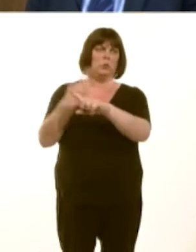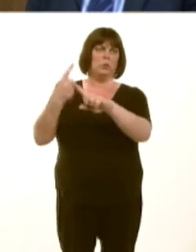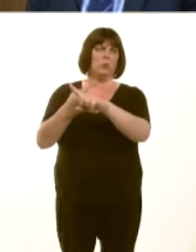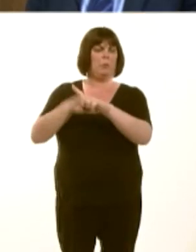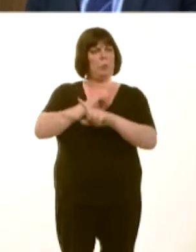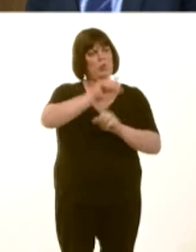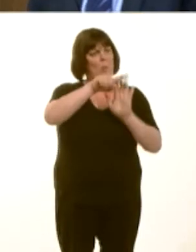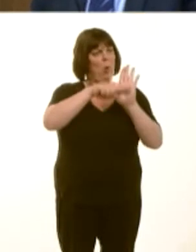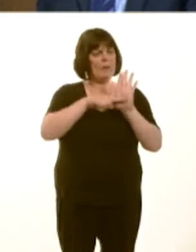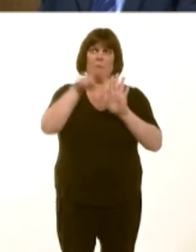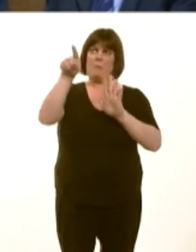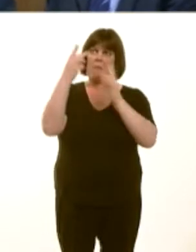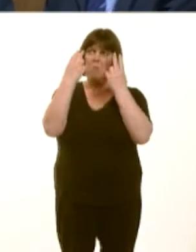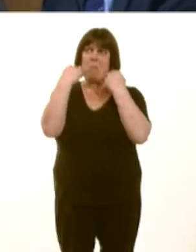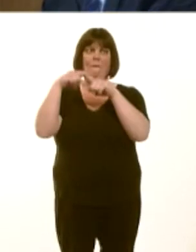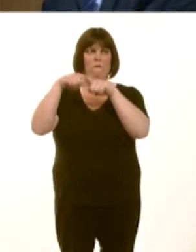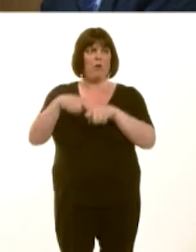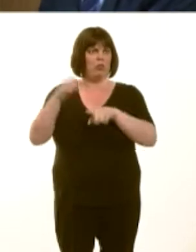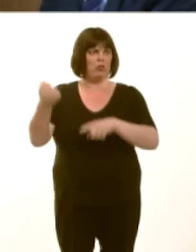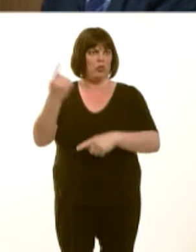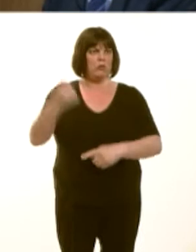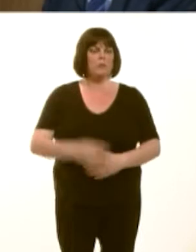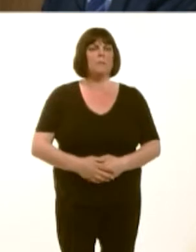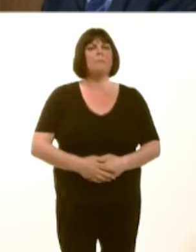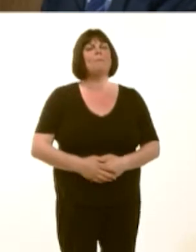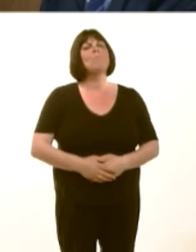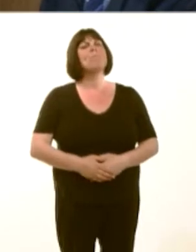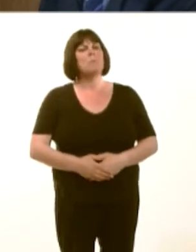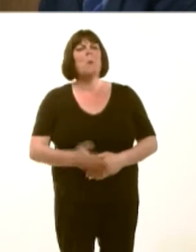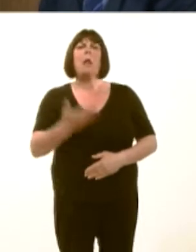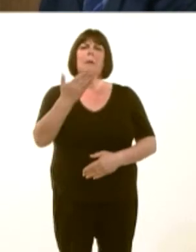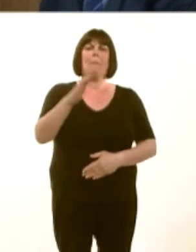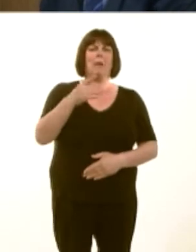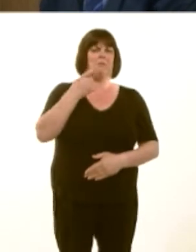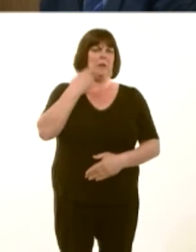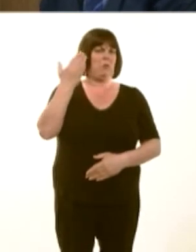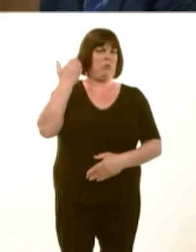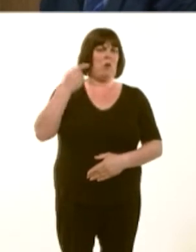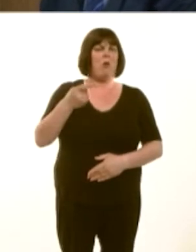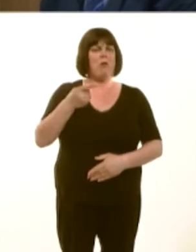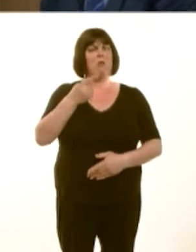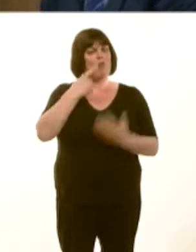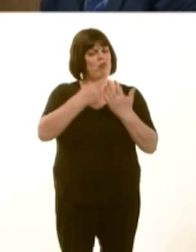Carwyn Jones: Well, first of all, as I mentioned in the initial answer I gave, the recommendations of the report are being implemented.